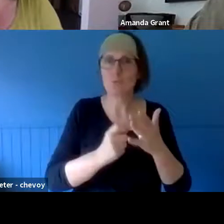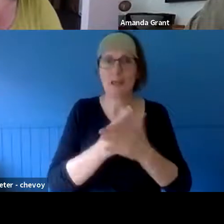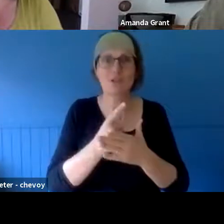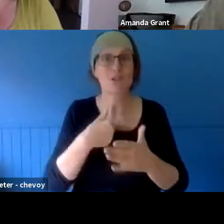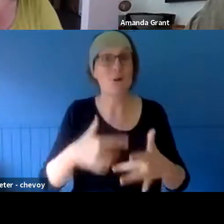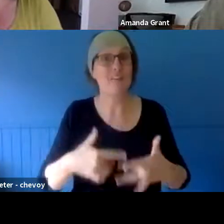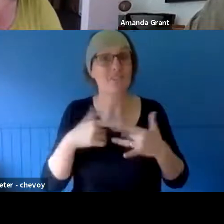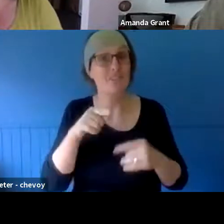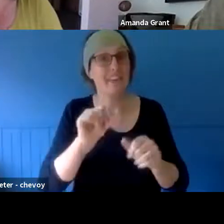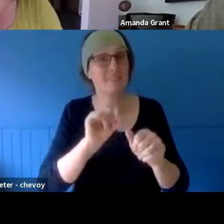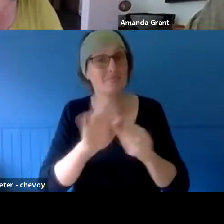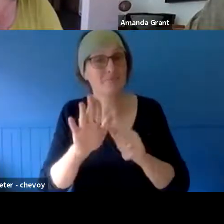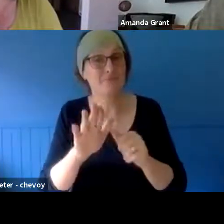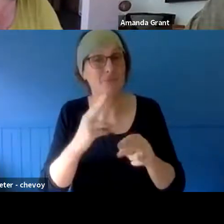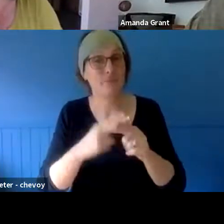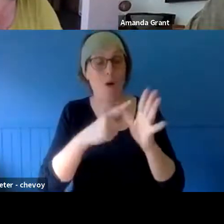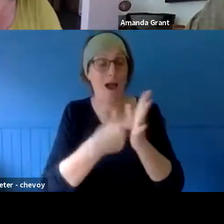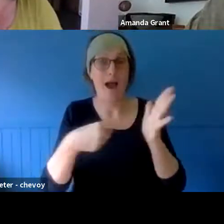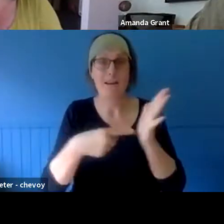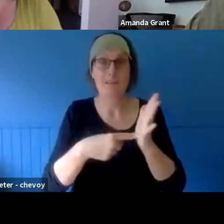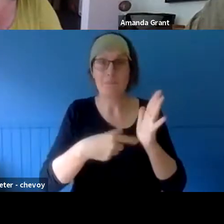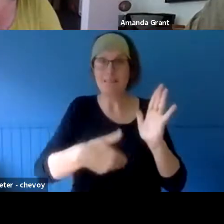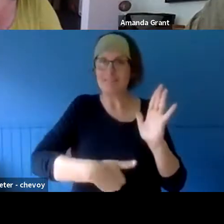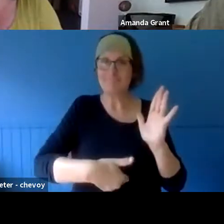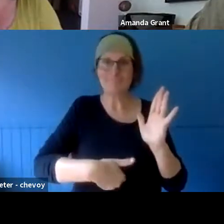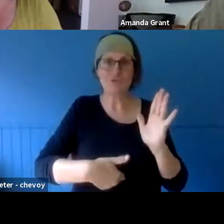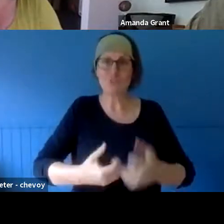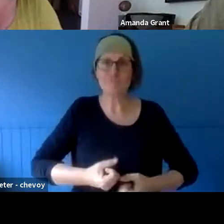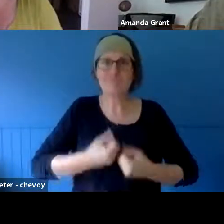can let your intuition tell you what is the right thing for you to do